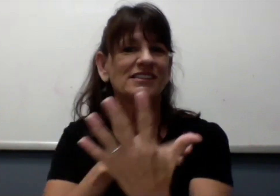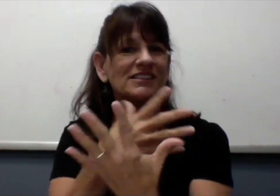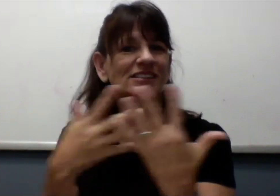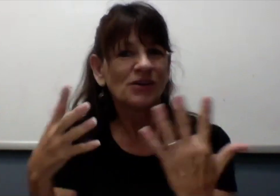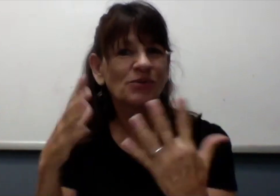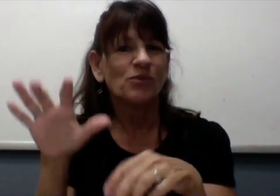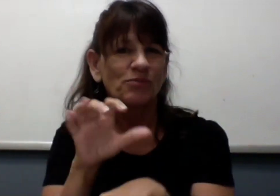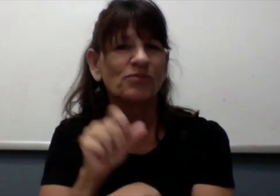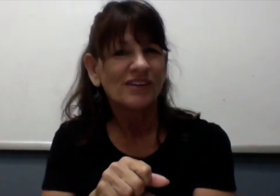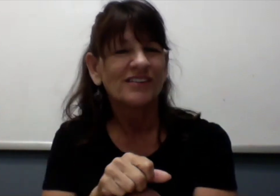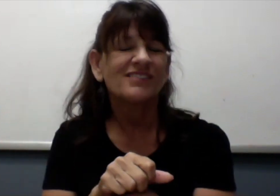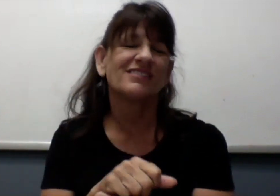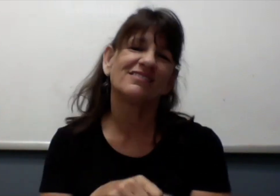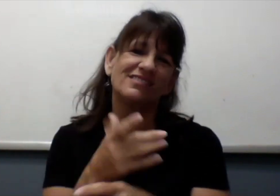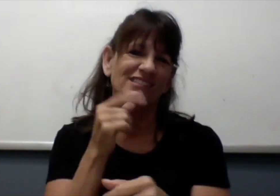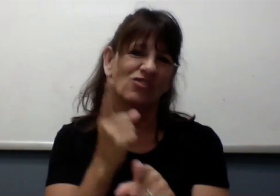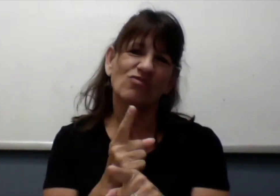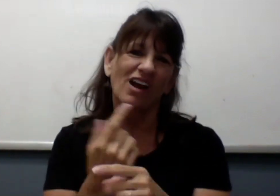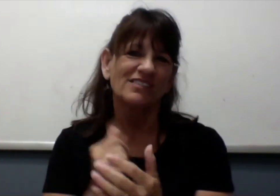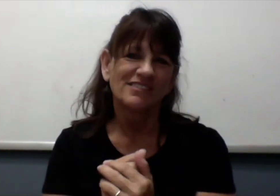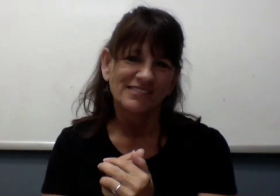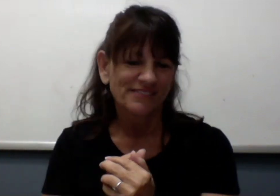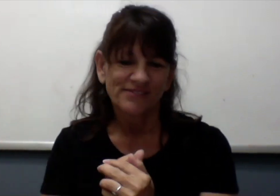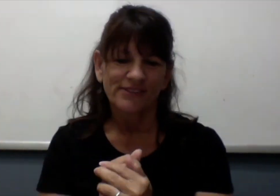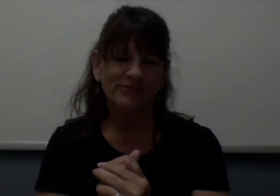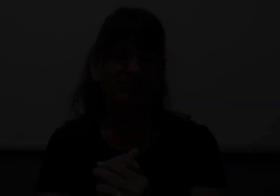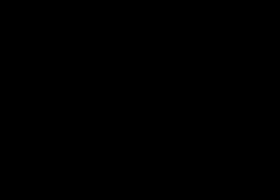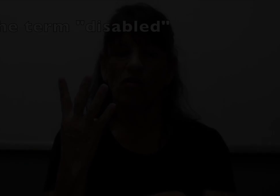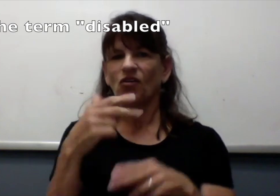they're actually not there. And so, then, that means I am in the position of having to reschedule.